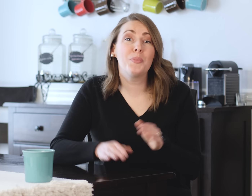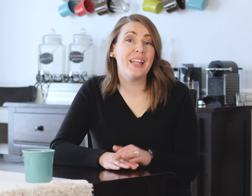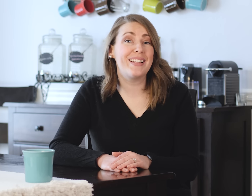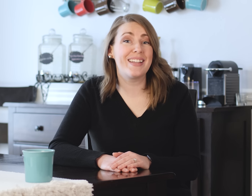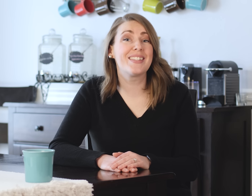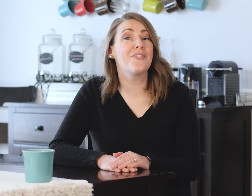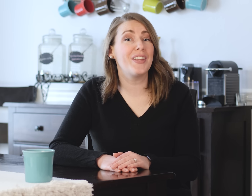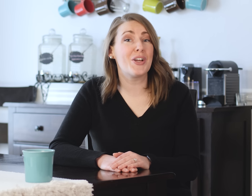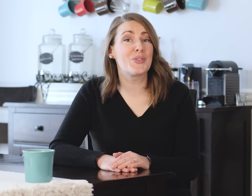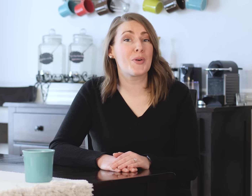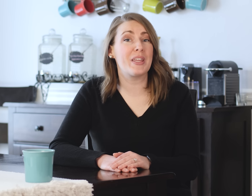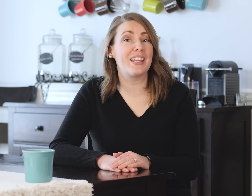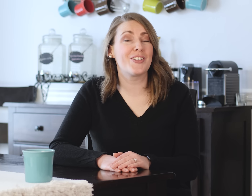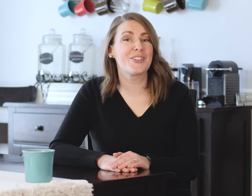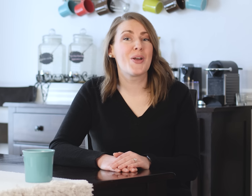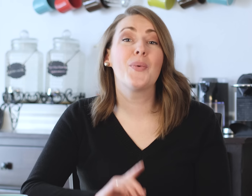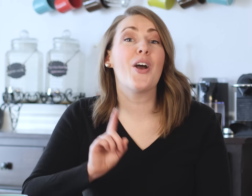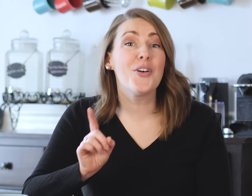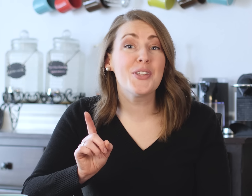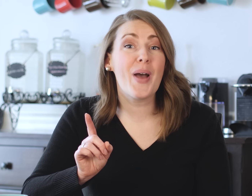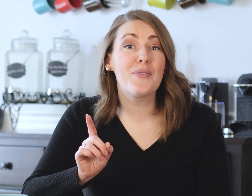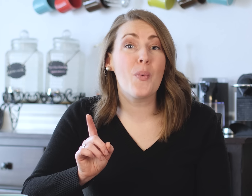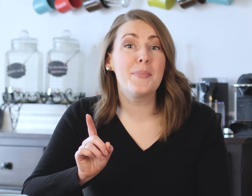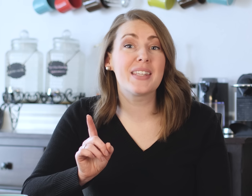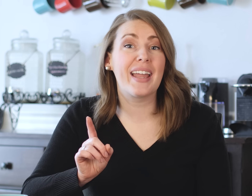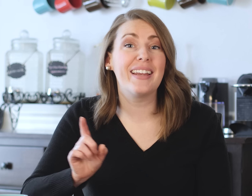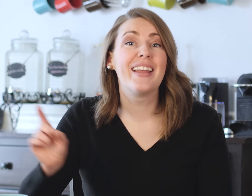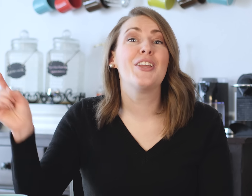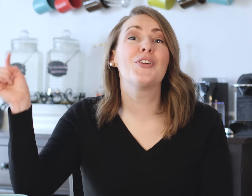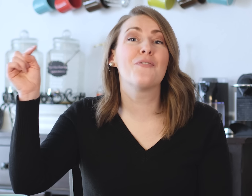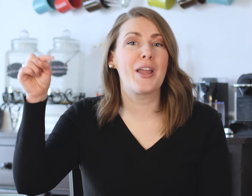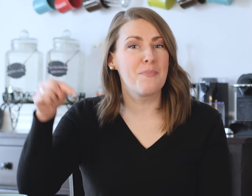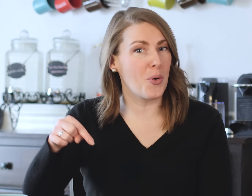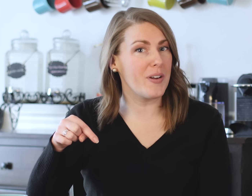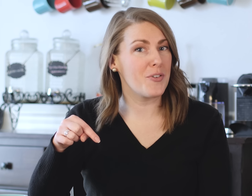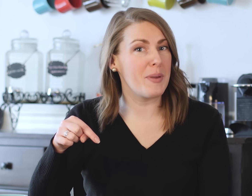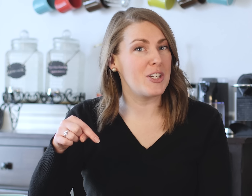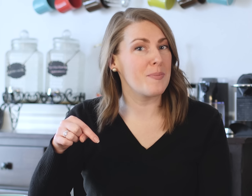playlist of videos for beginners. We also have a website you can find more information about